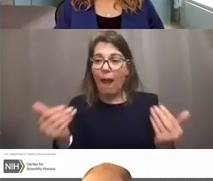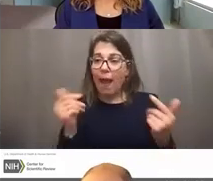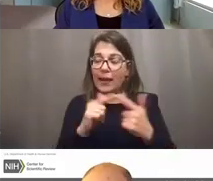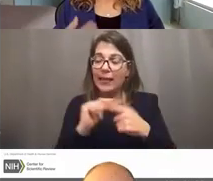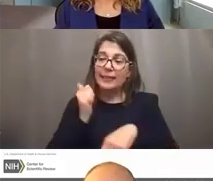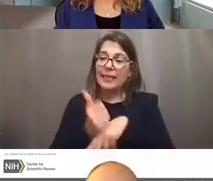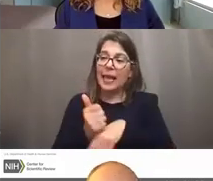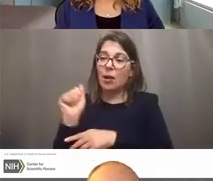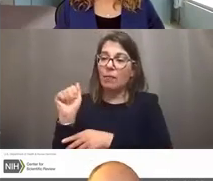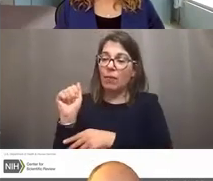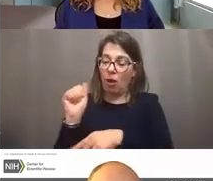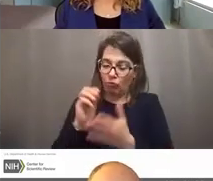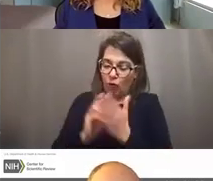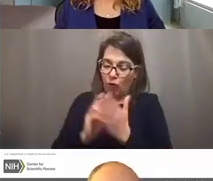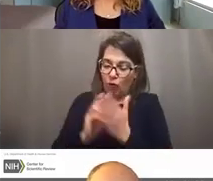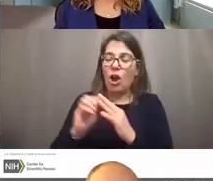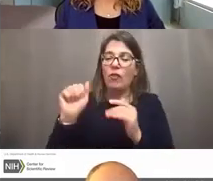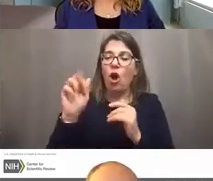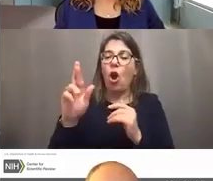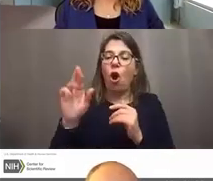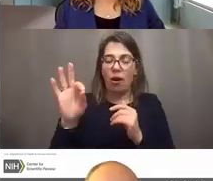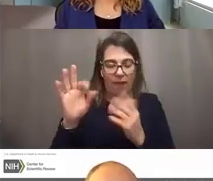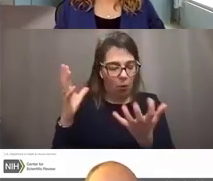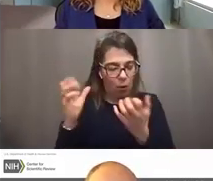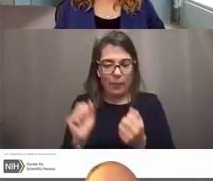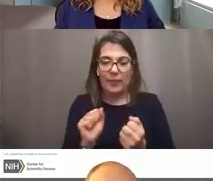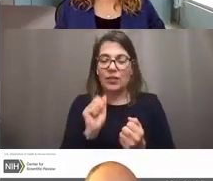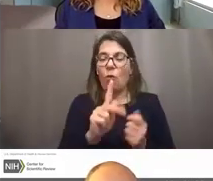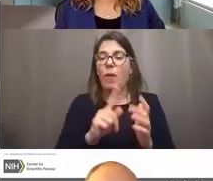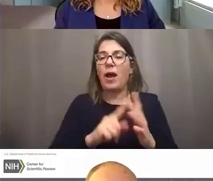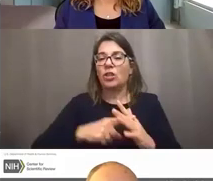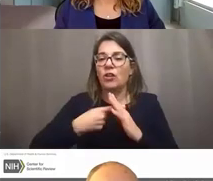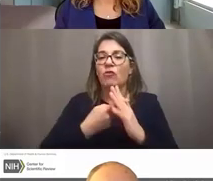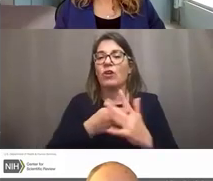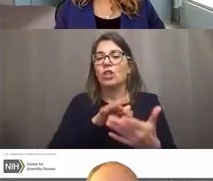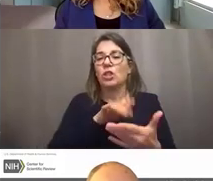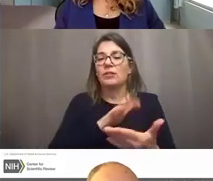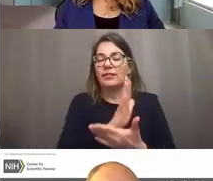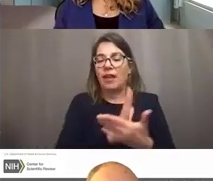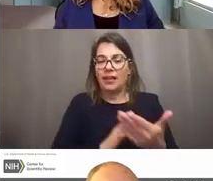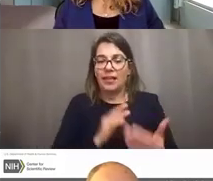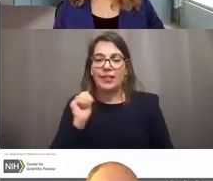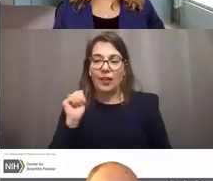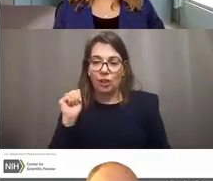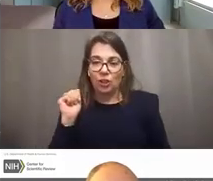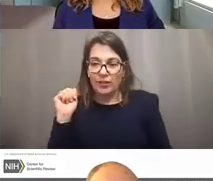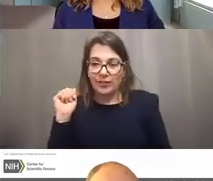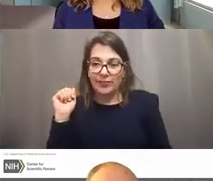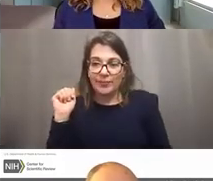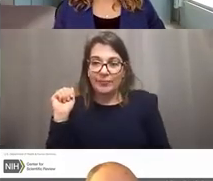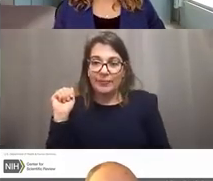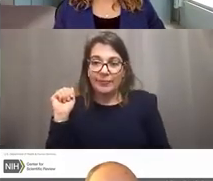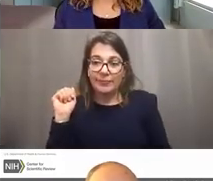that yes, you do want this assigned back to the original study section. And, Dr. Price, at this point